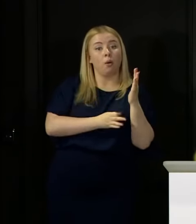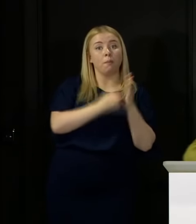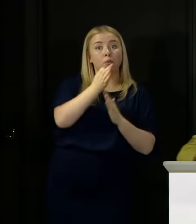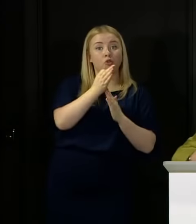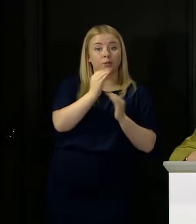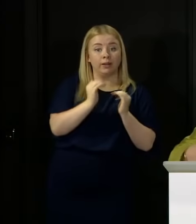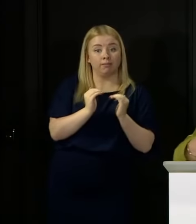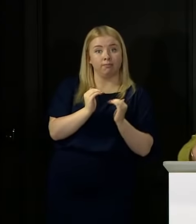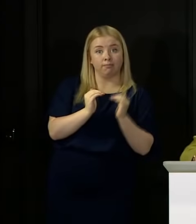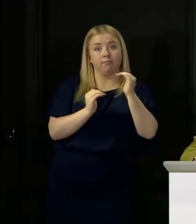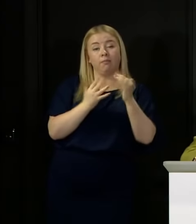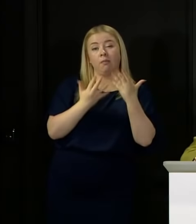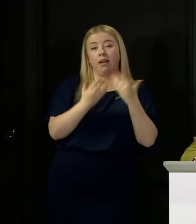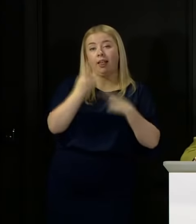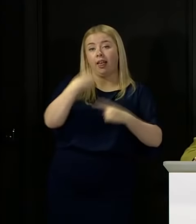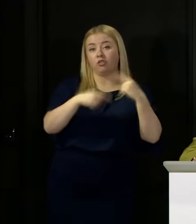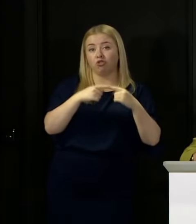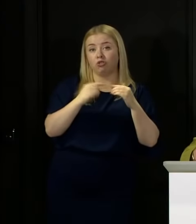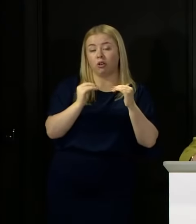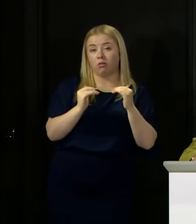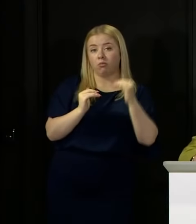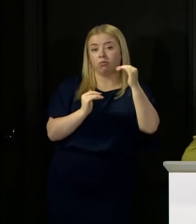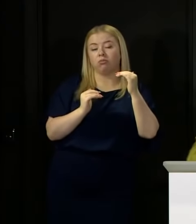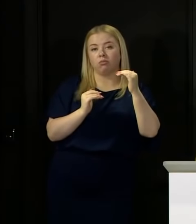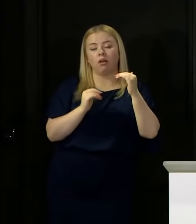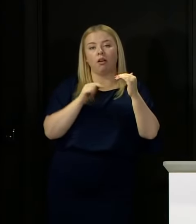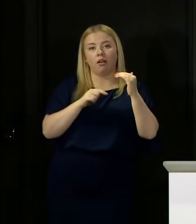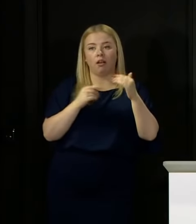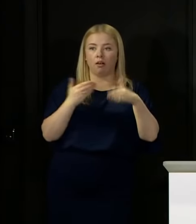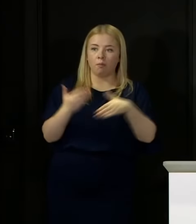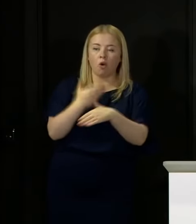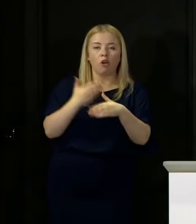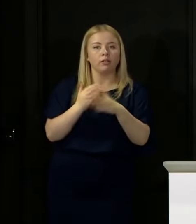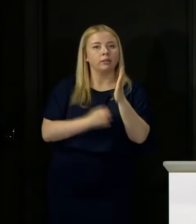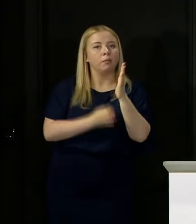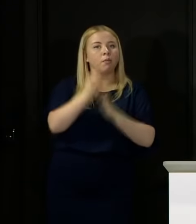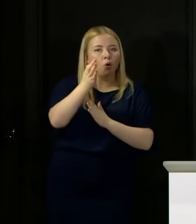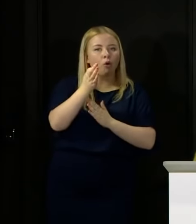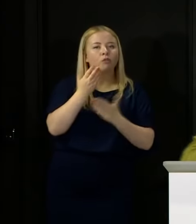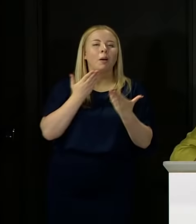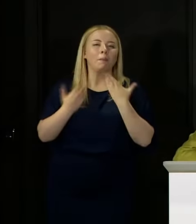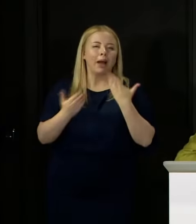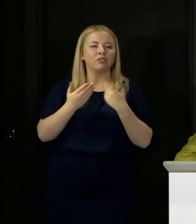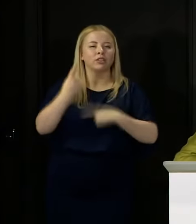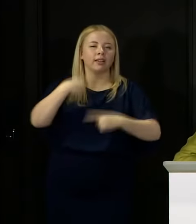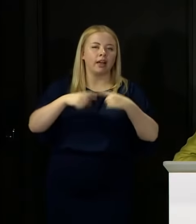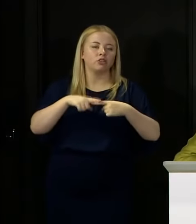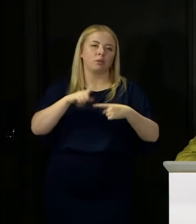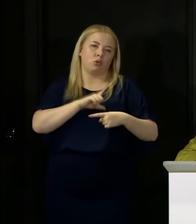So their performance has improved, with all the caveats about comparisons because there was no exams this year.